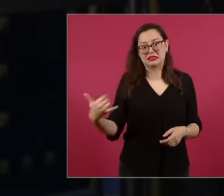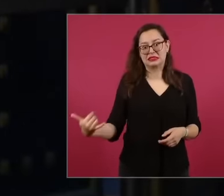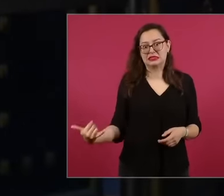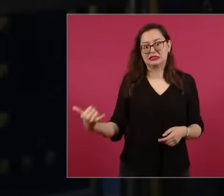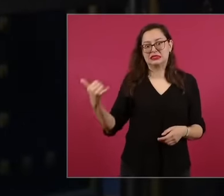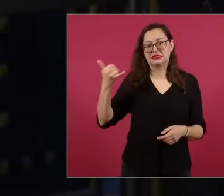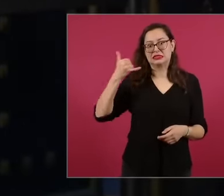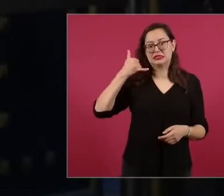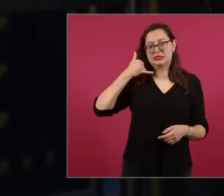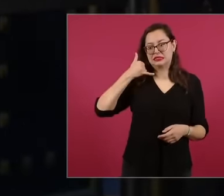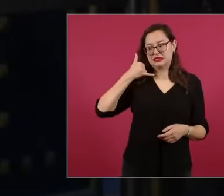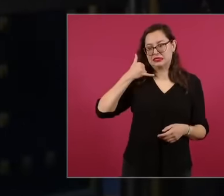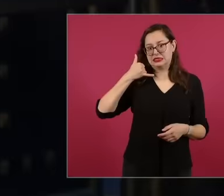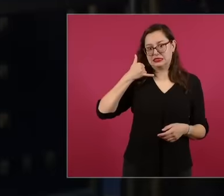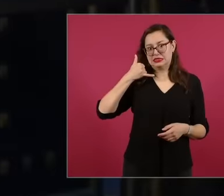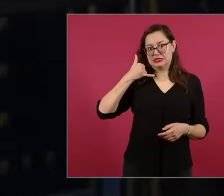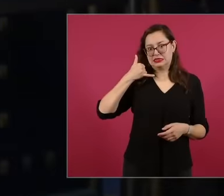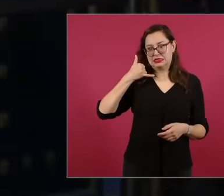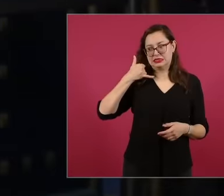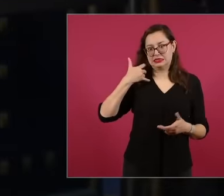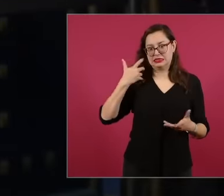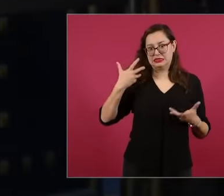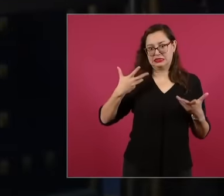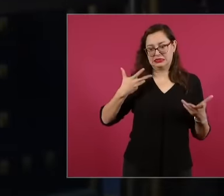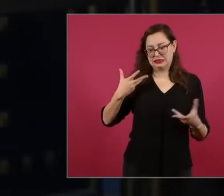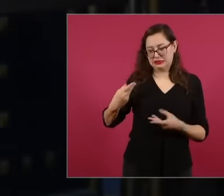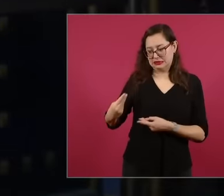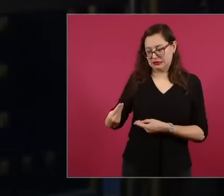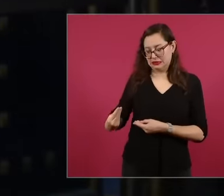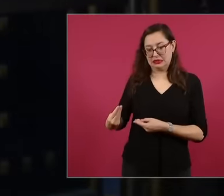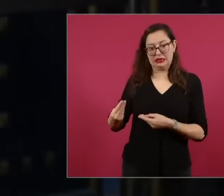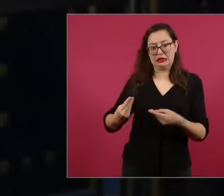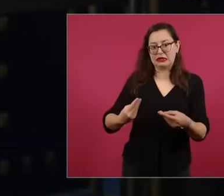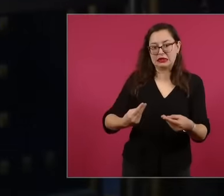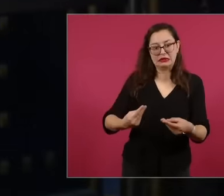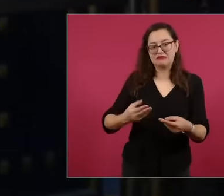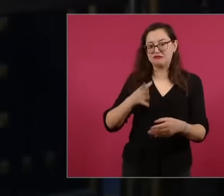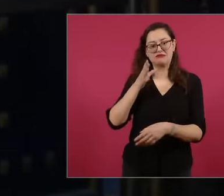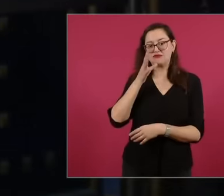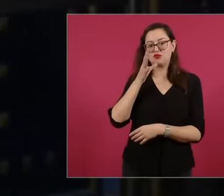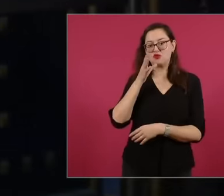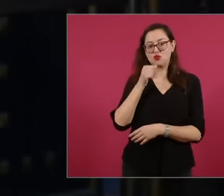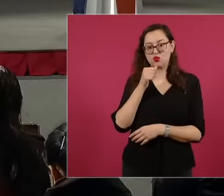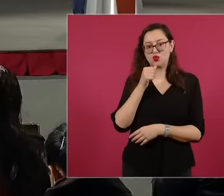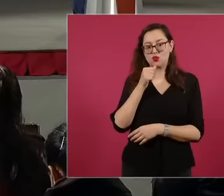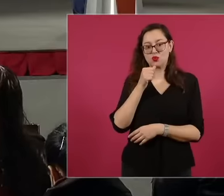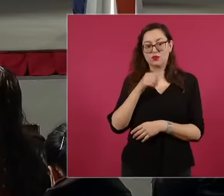the document was left in your hand And it couldn't be delivered to you anymore, but there was a call. Of